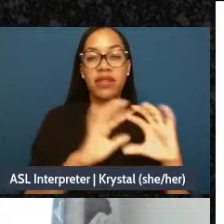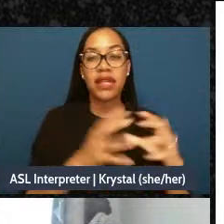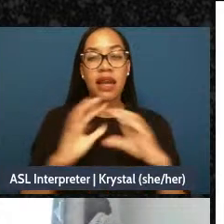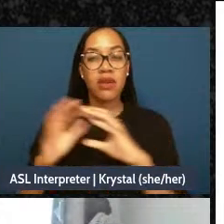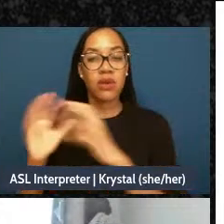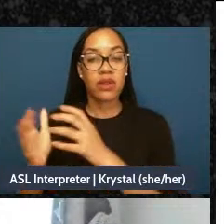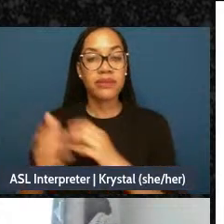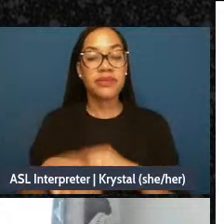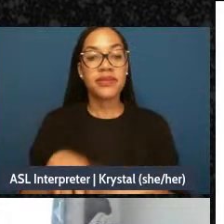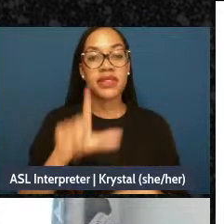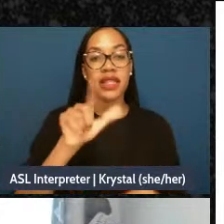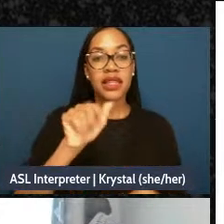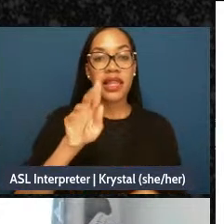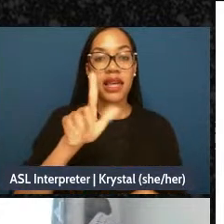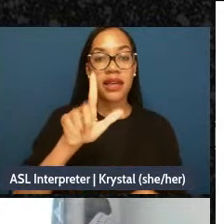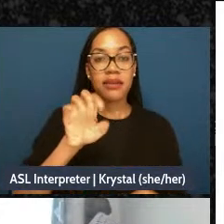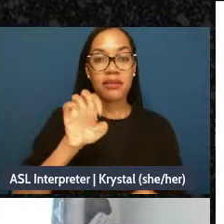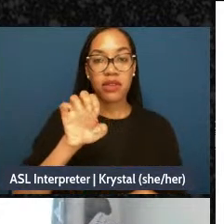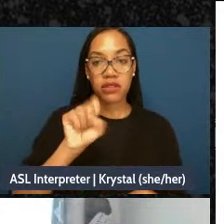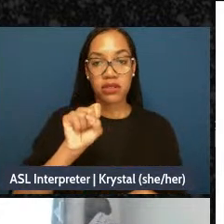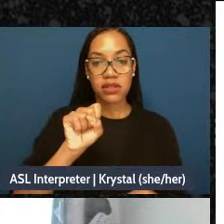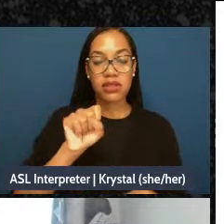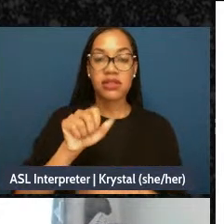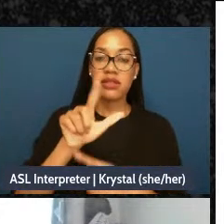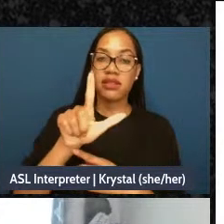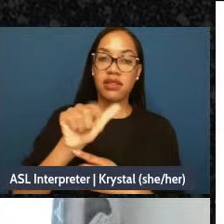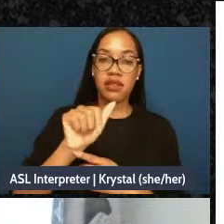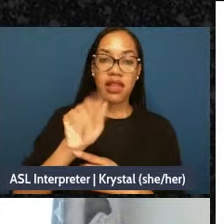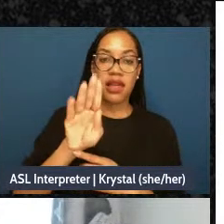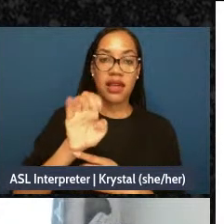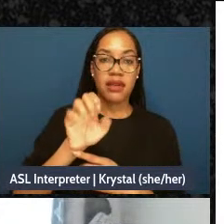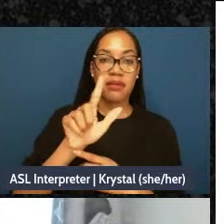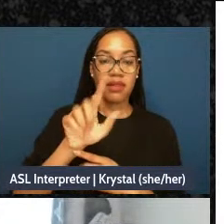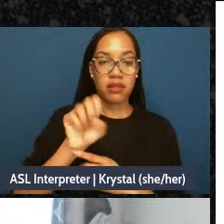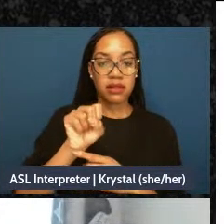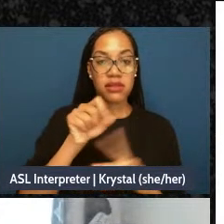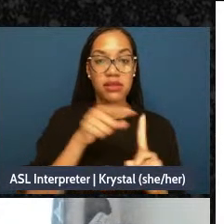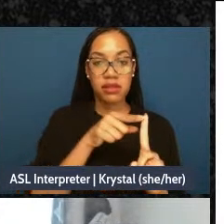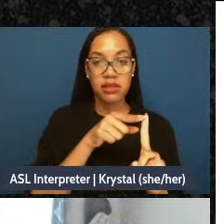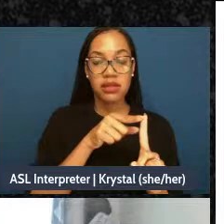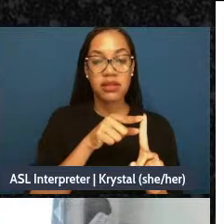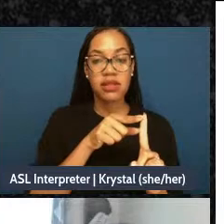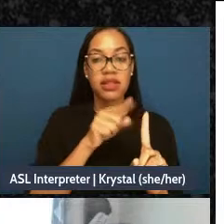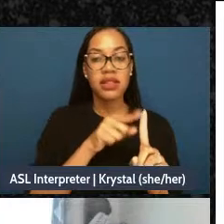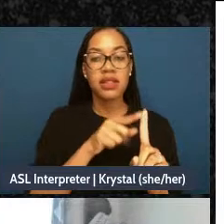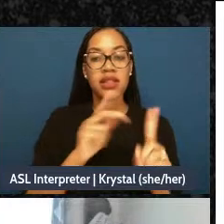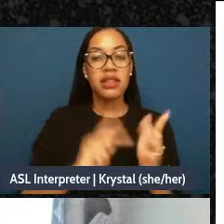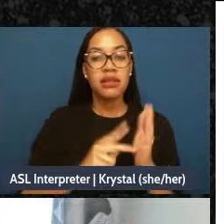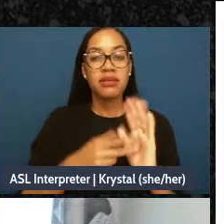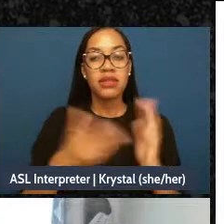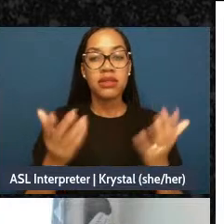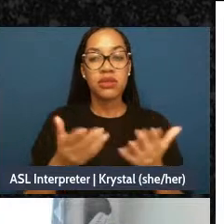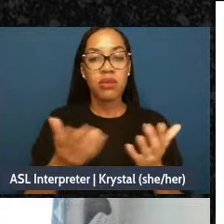who - and origin story. As I was saying labels is - this is a prompt within your comfort zone